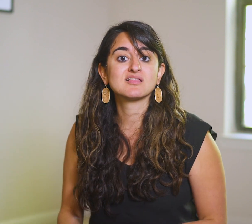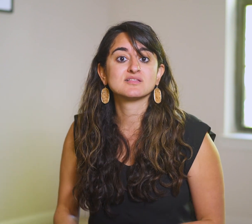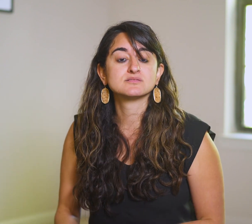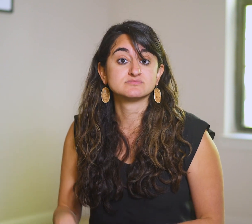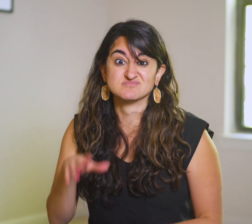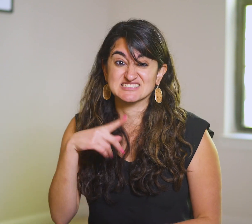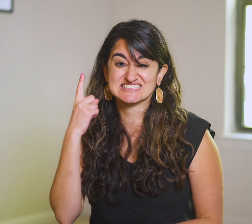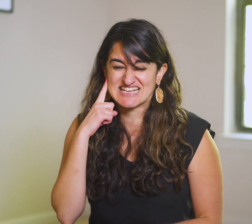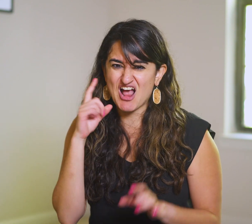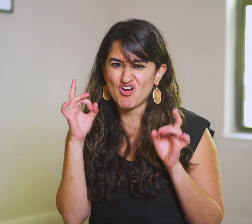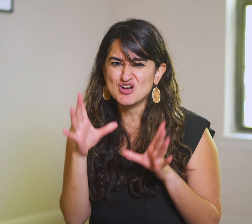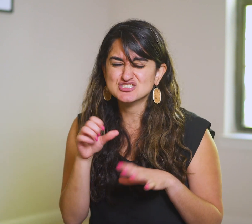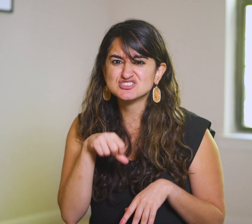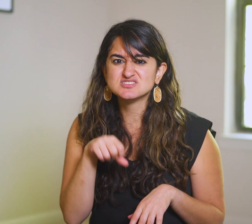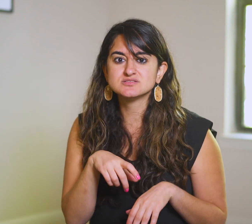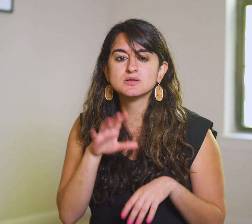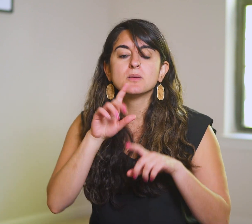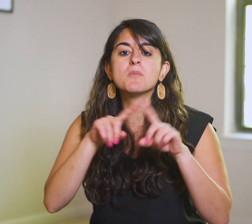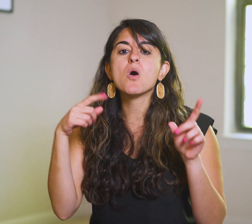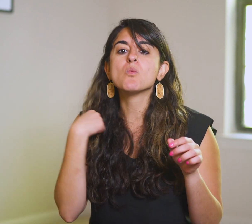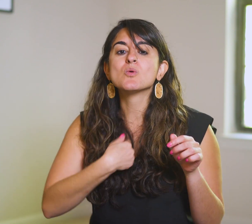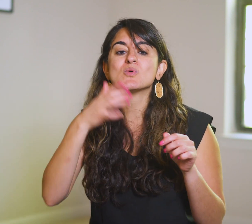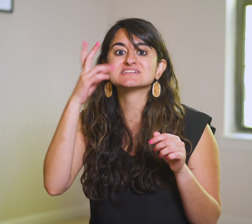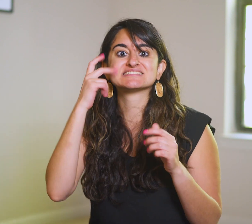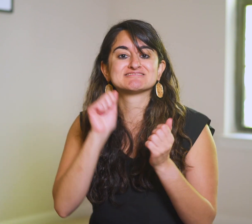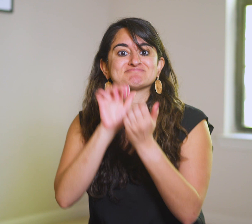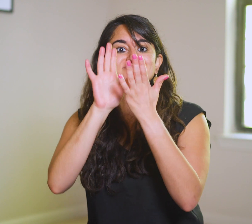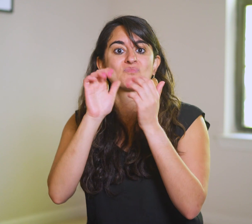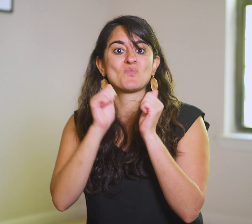This sounds harsh, but we’ll see an encounter